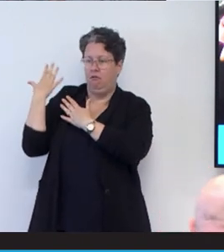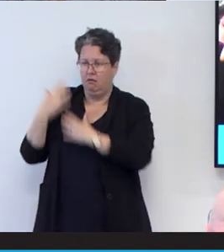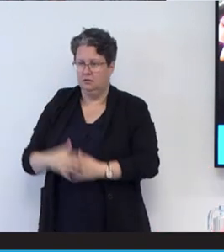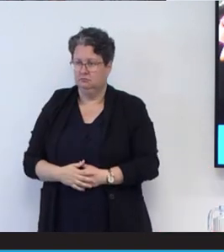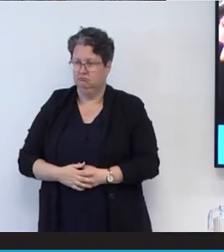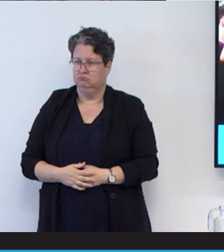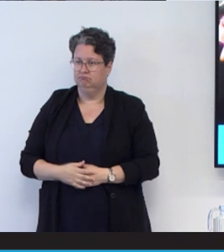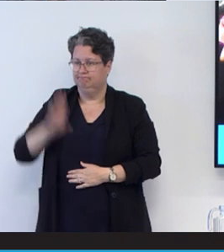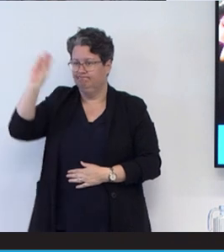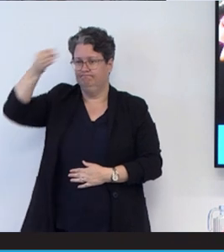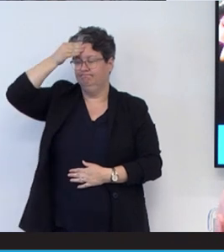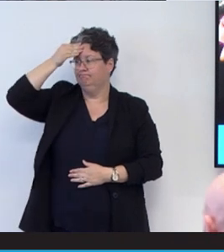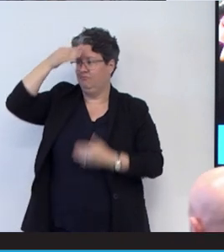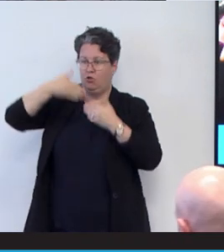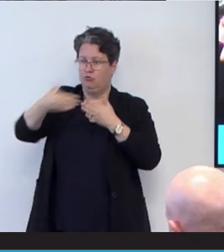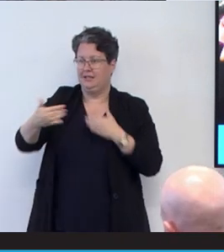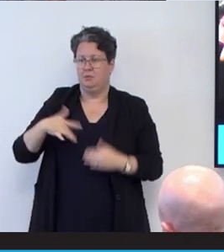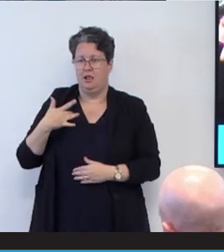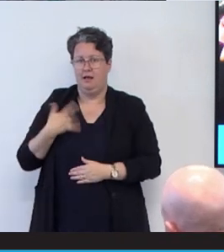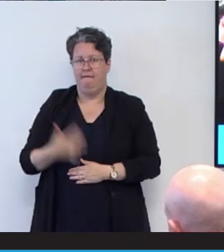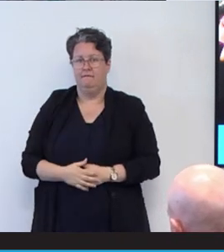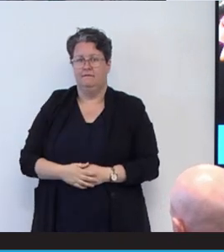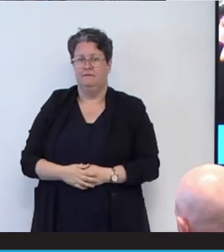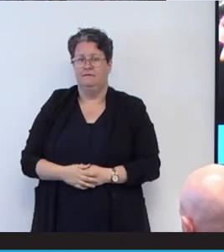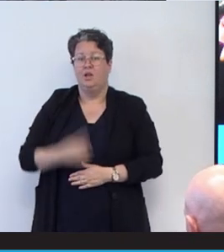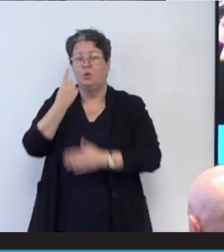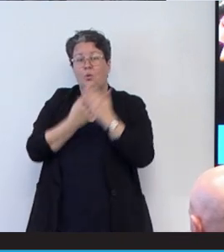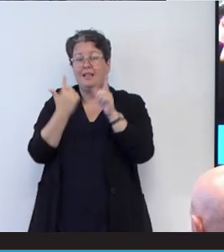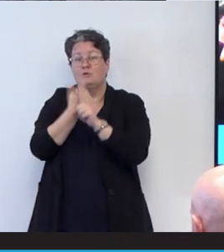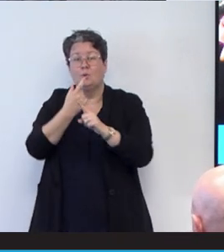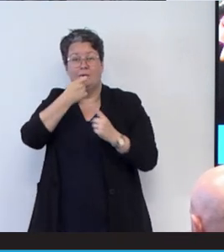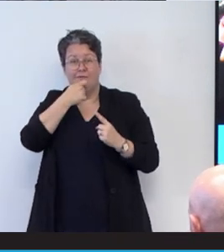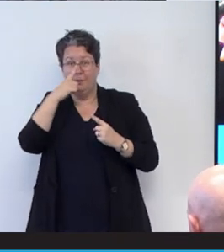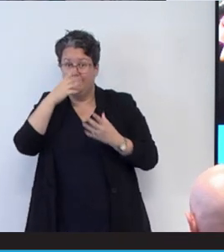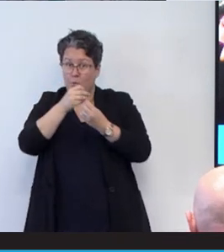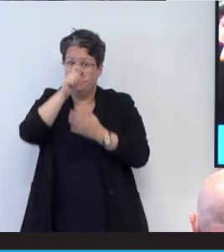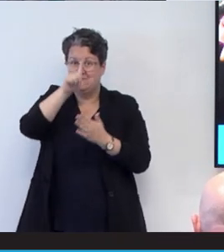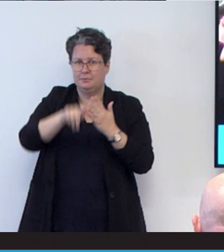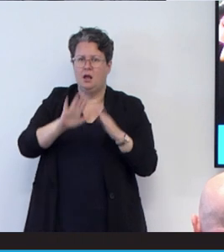life. And you only have to talk to a few people with disability about their hospital or health